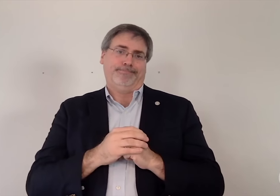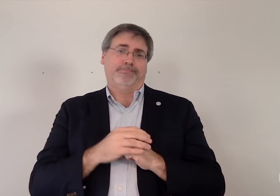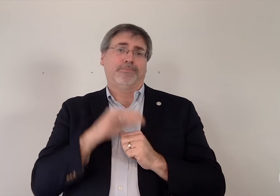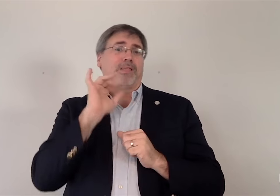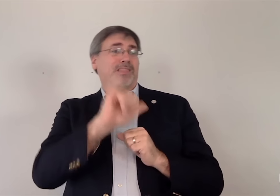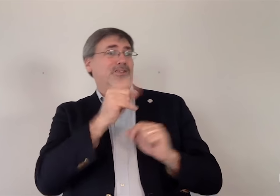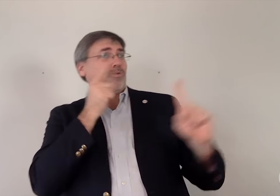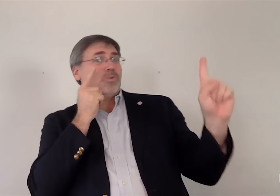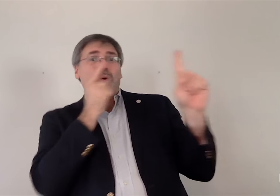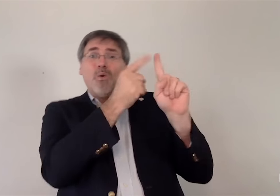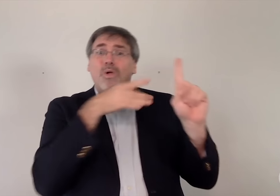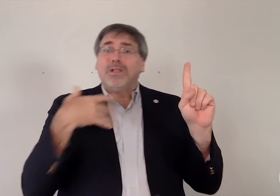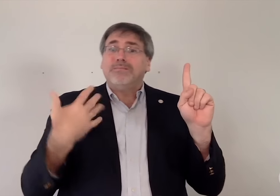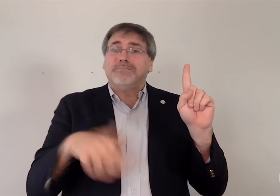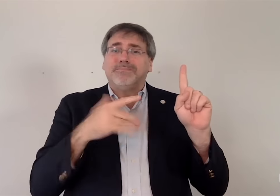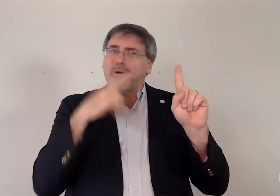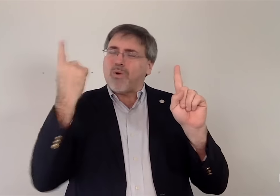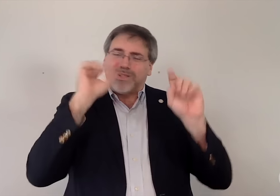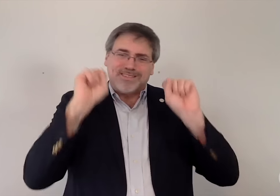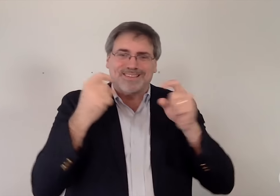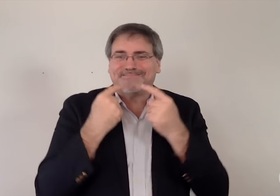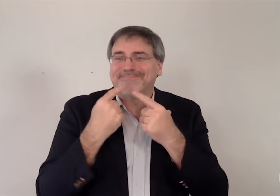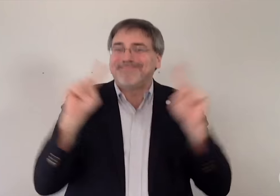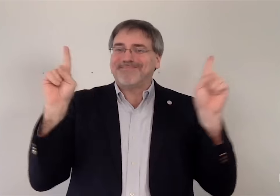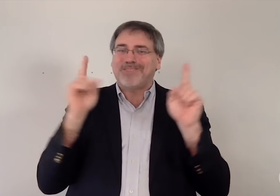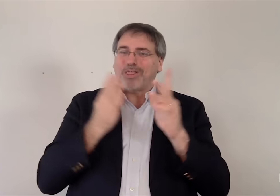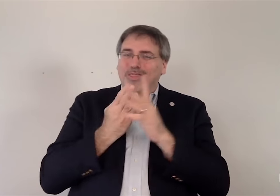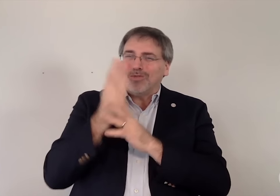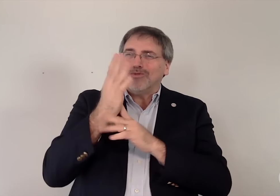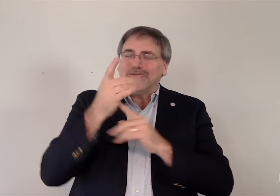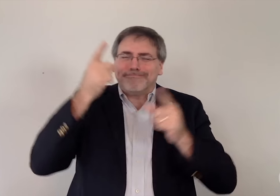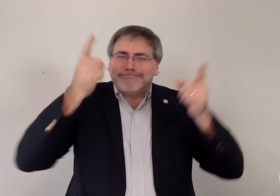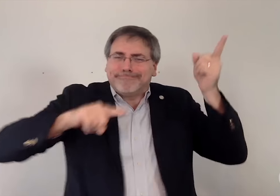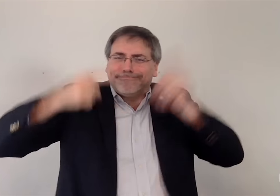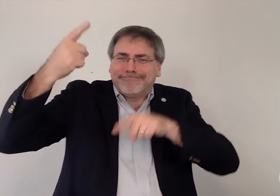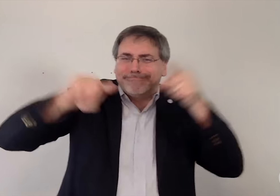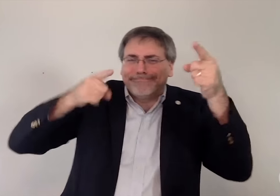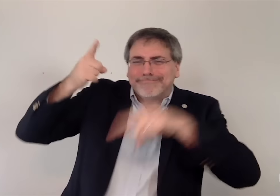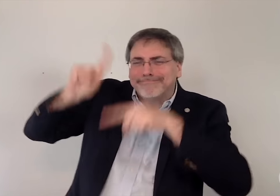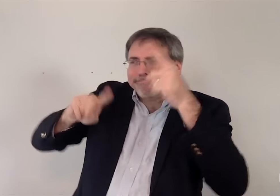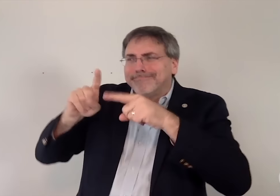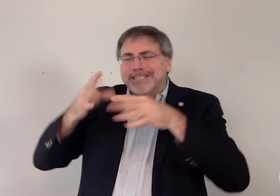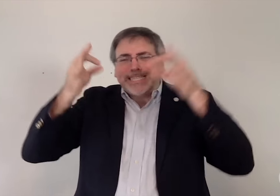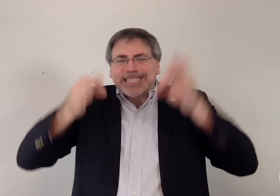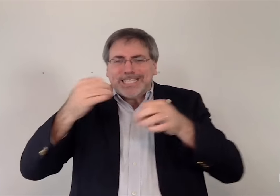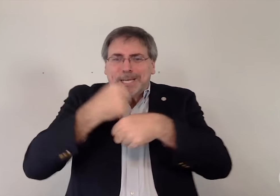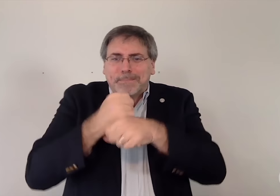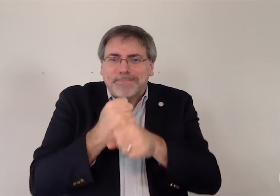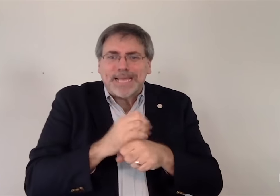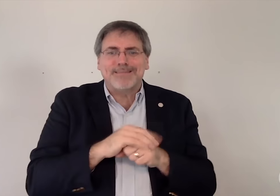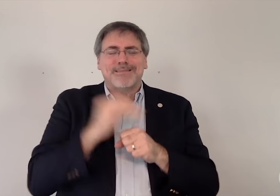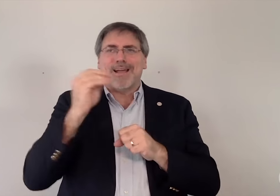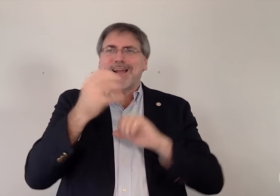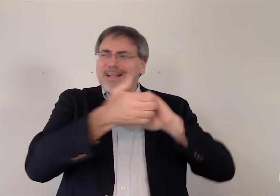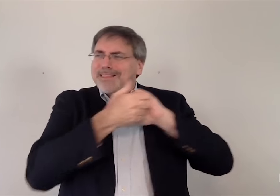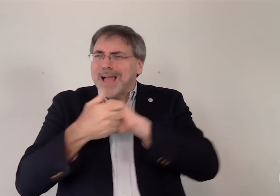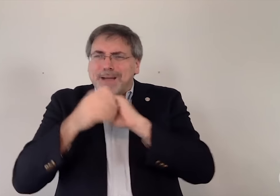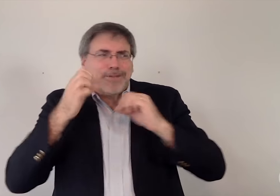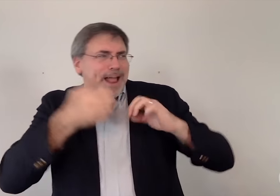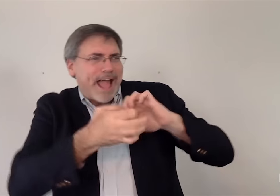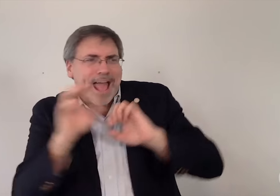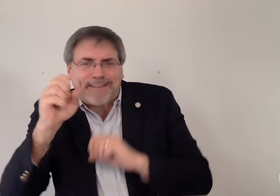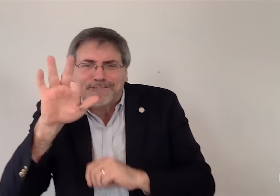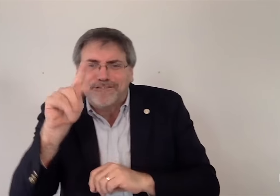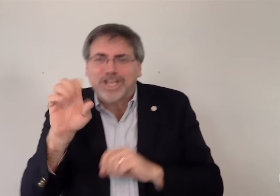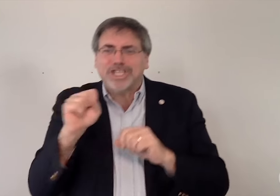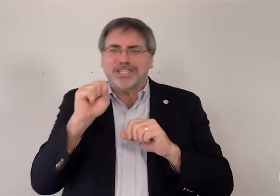This goal can only be attained only through mutually agreed upon decision-making and collaborative efforts